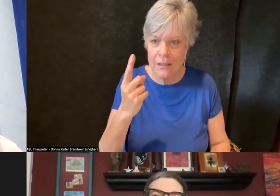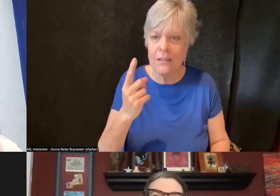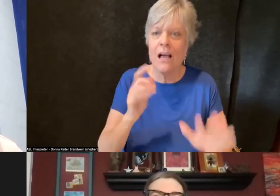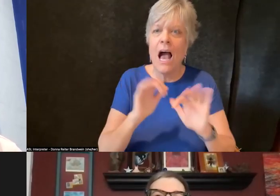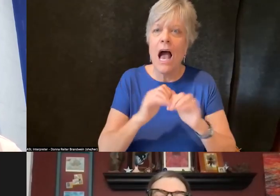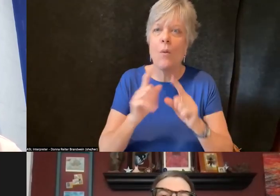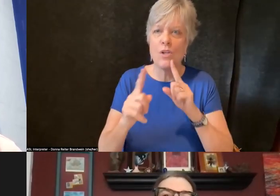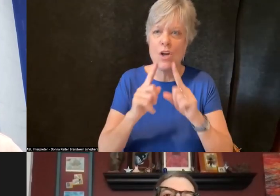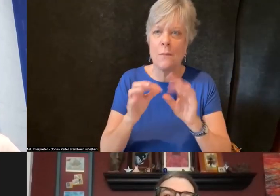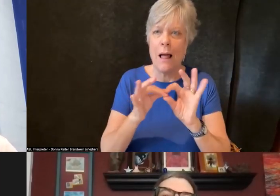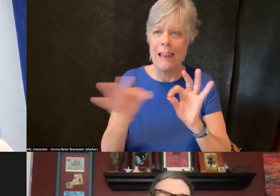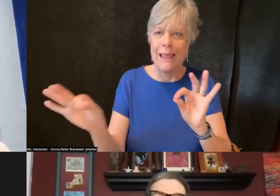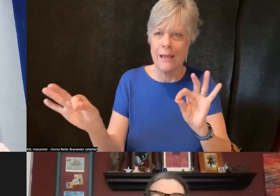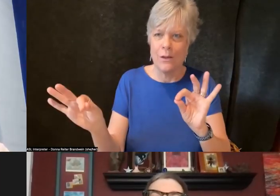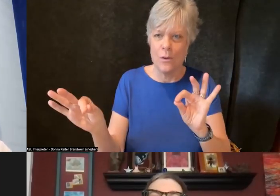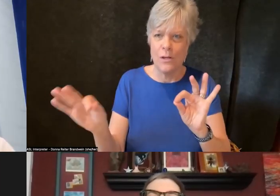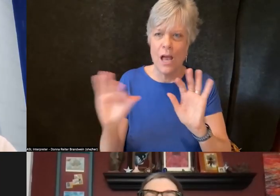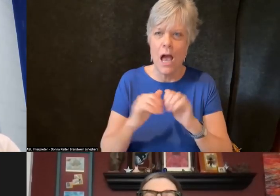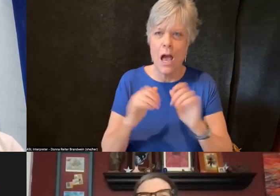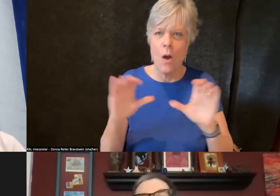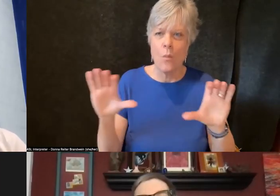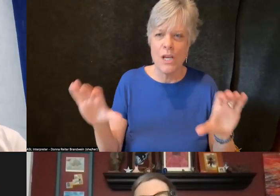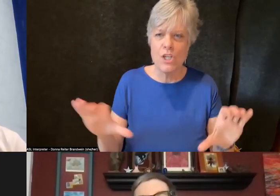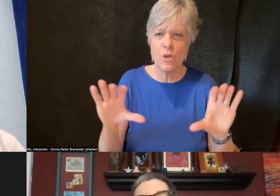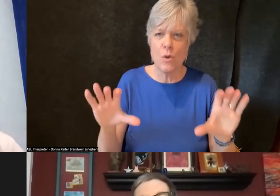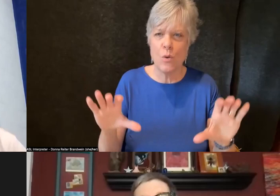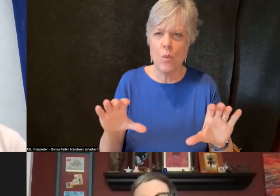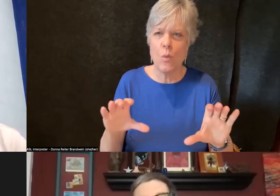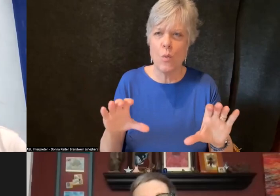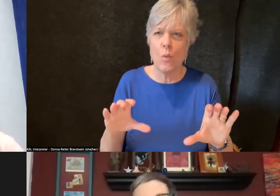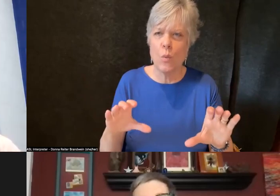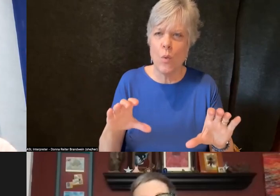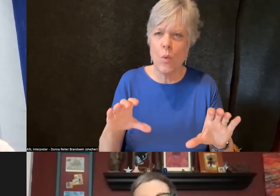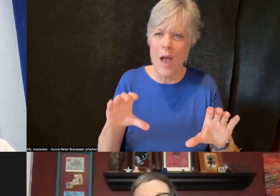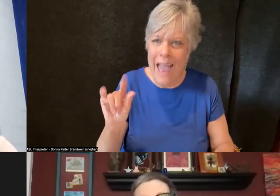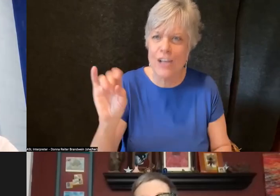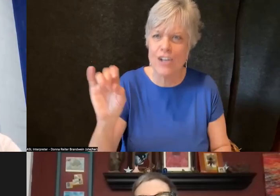and how we do actionable things with respect to DEI is